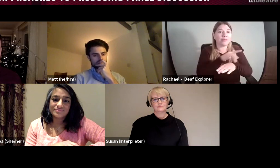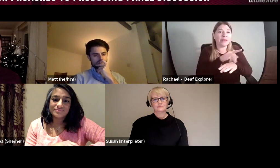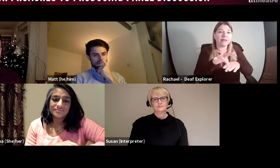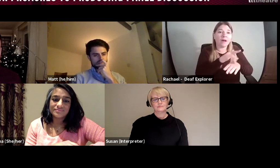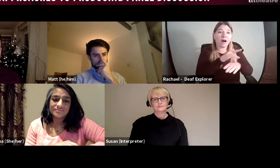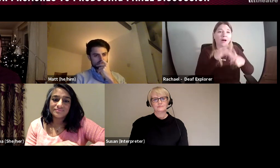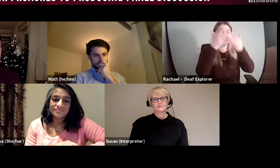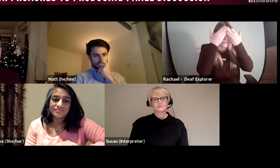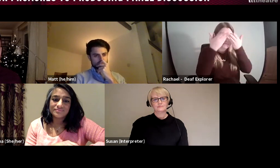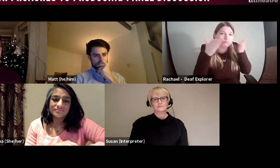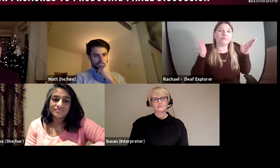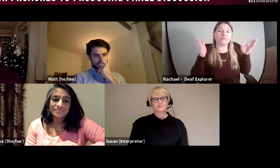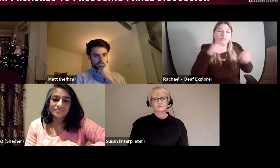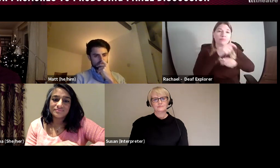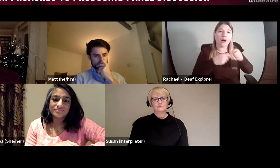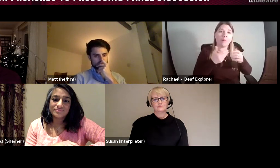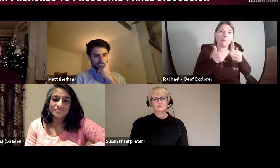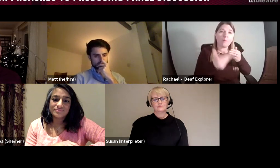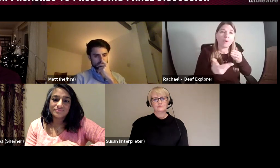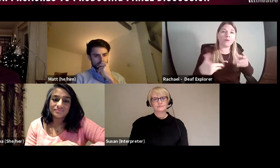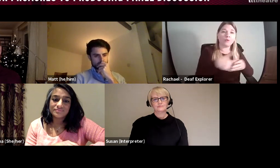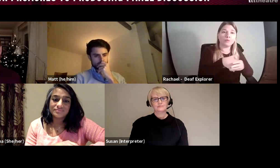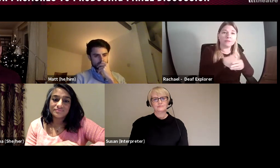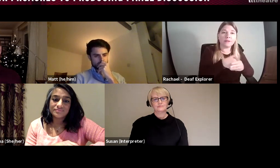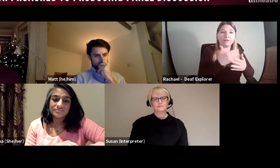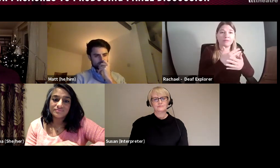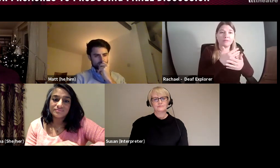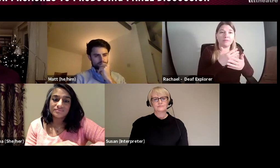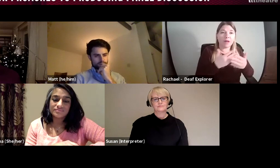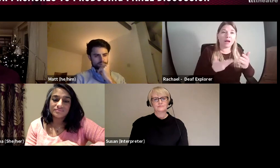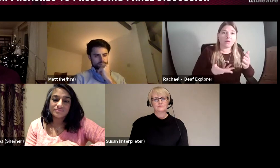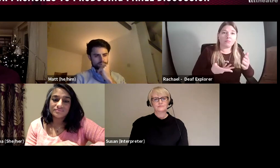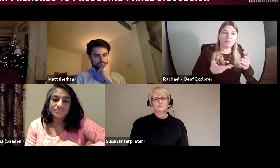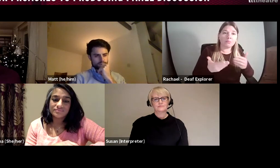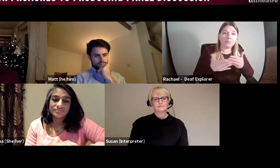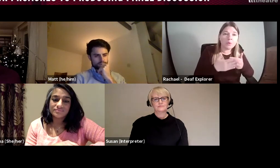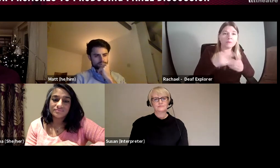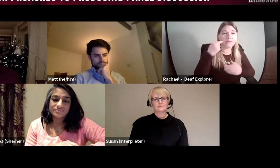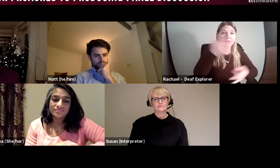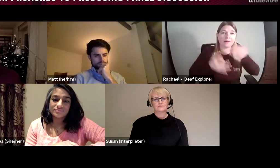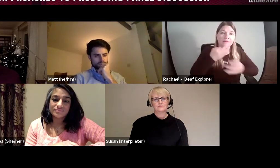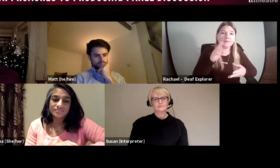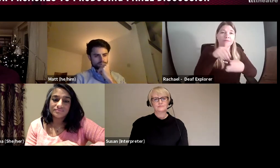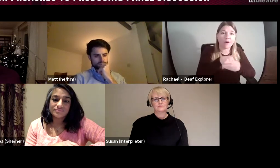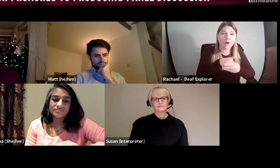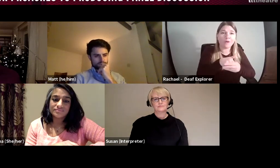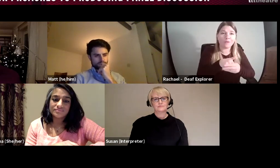opportunities, and I feel that Theatre is becoming more inclusive, it is becoming more open minded,